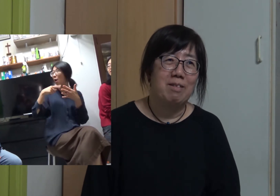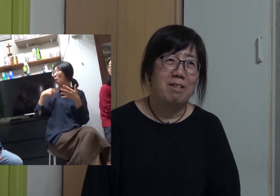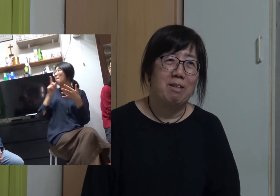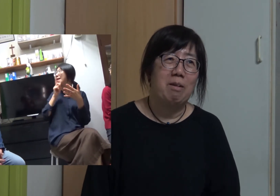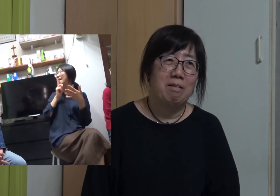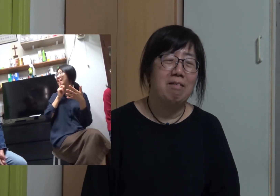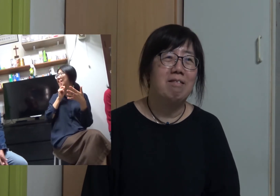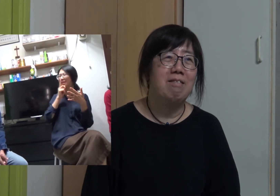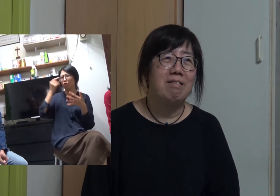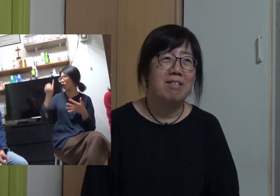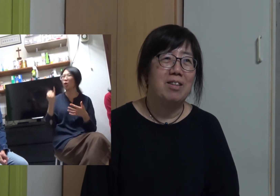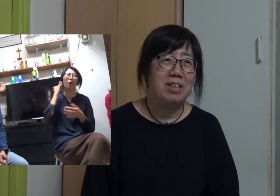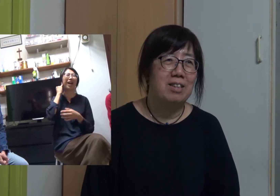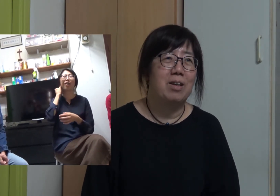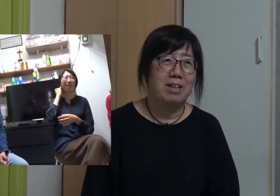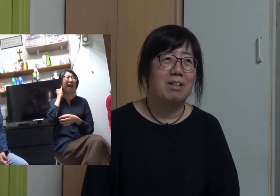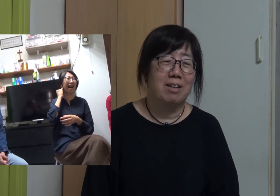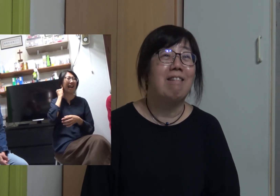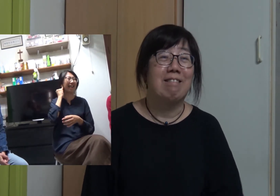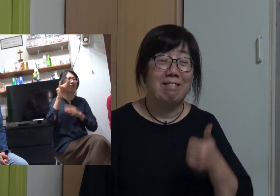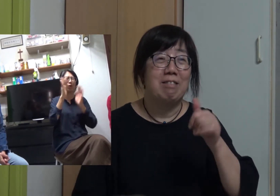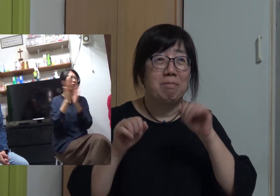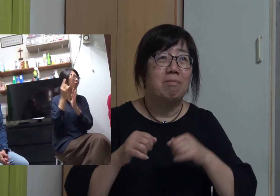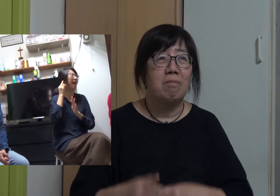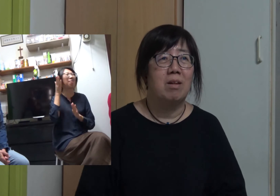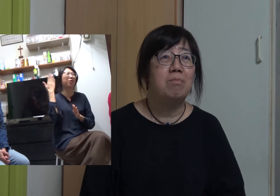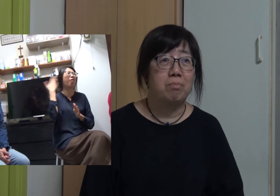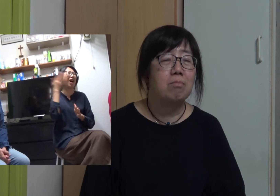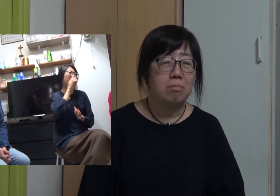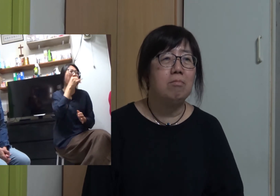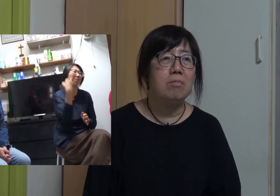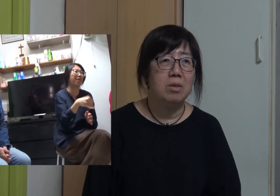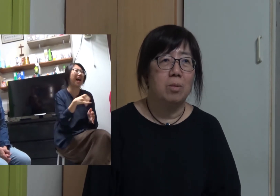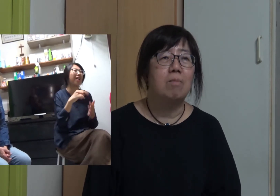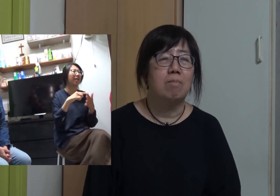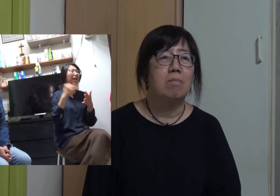My mother is the one with the weakest hearing. She is deaf